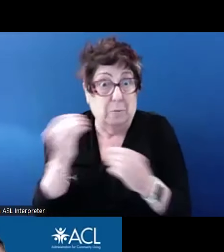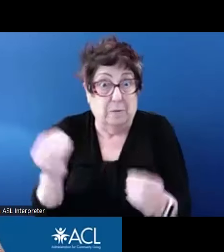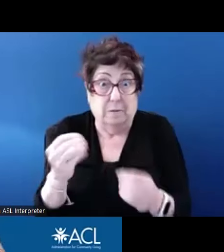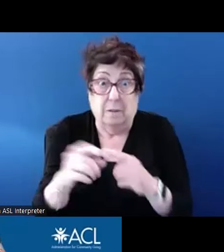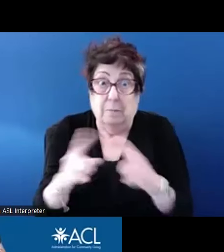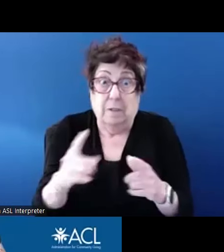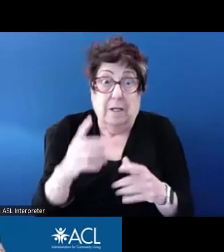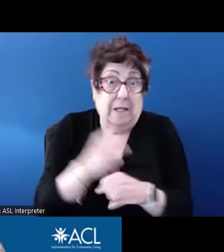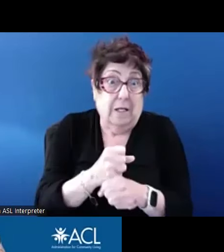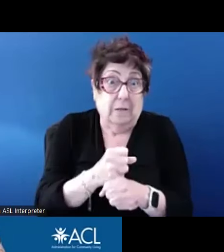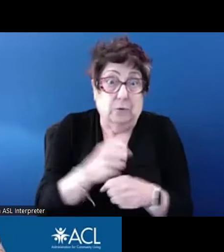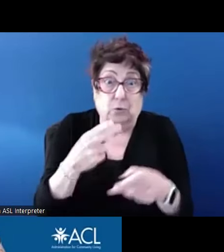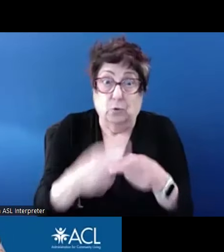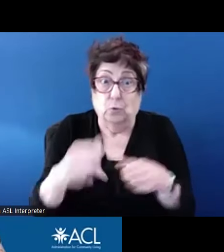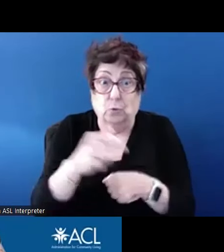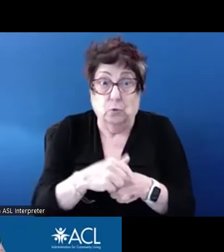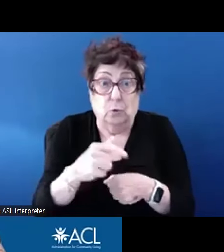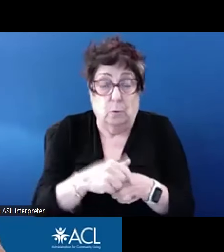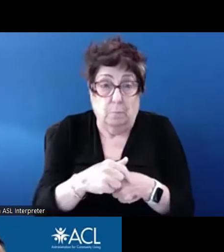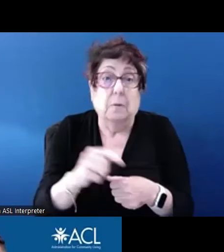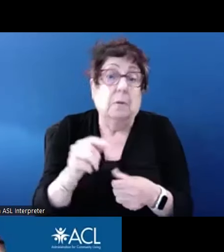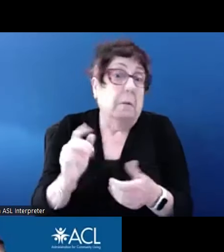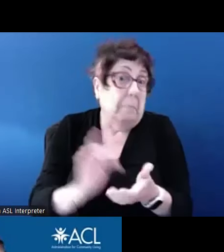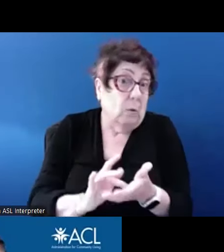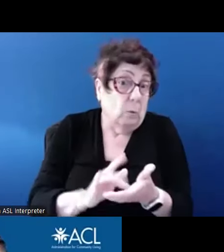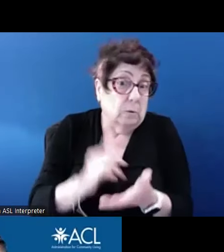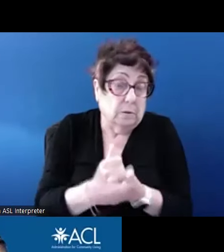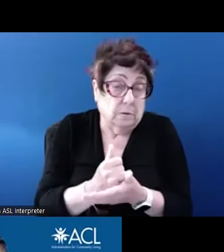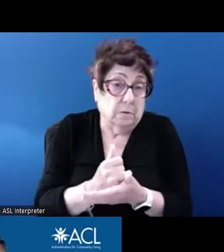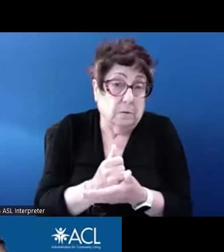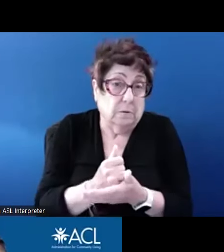enter an apartment or permanent housing setting, they do not lose their homelessness status,